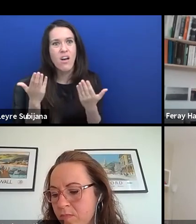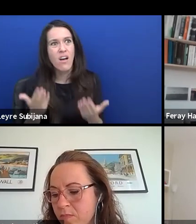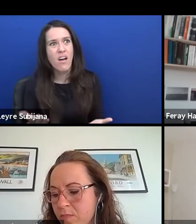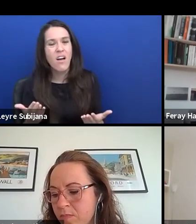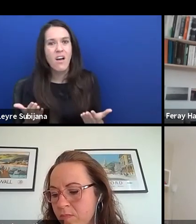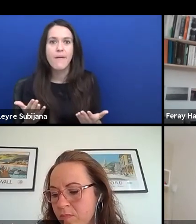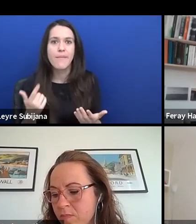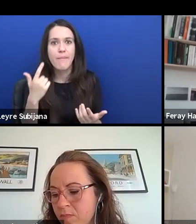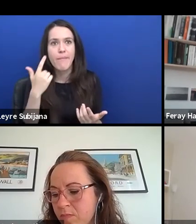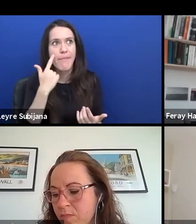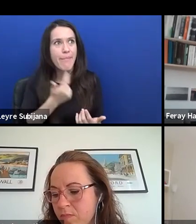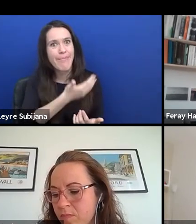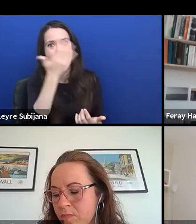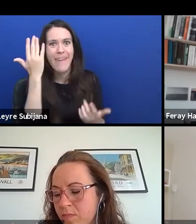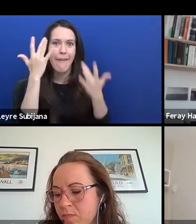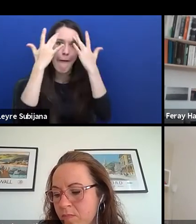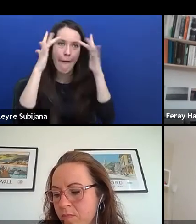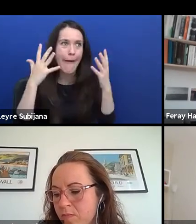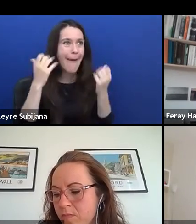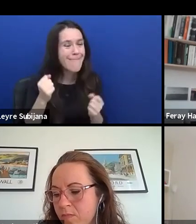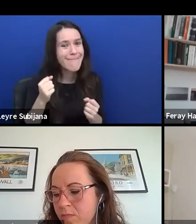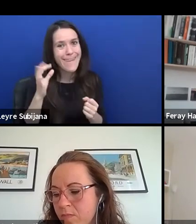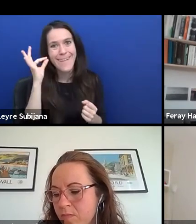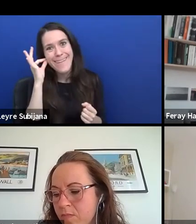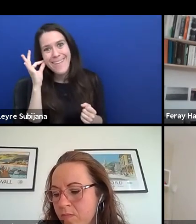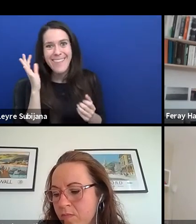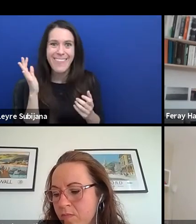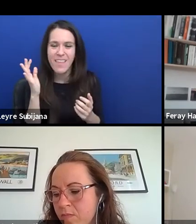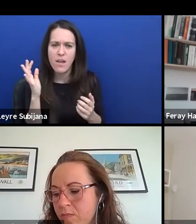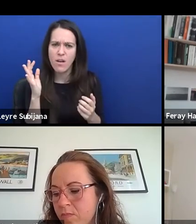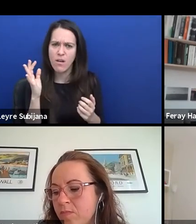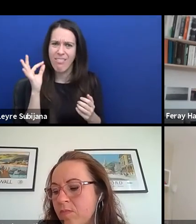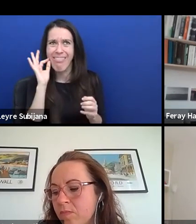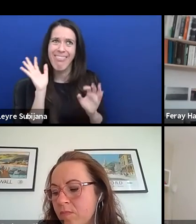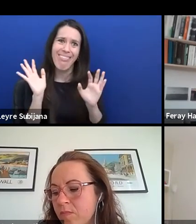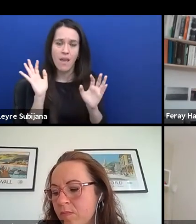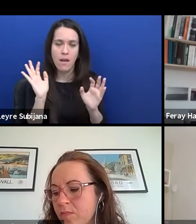but really emancipating feminist role models.